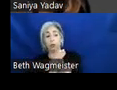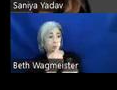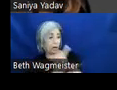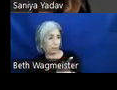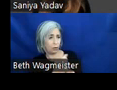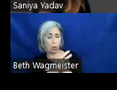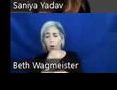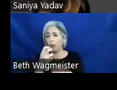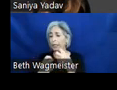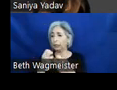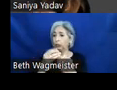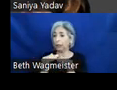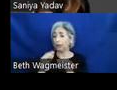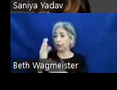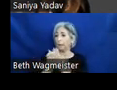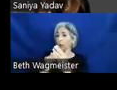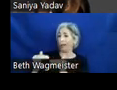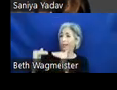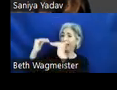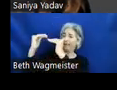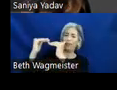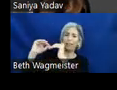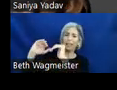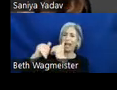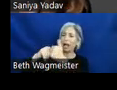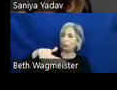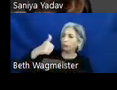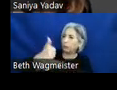is at the component level. Is it how the table was built or is the bolt the issue?